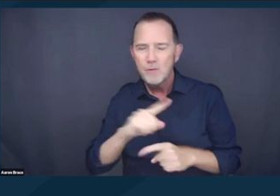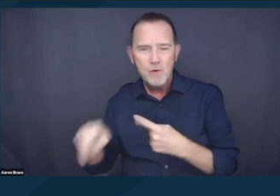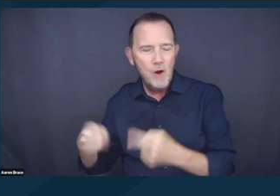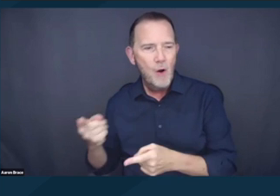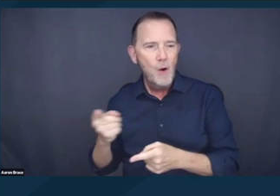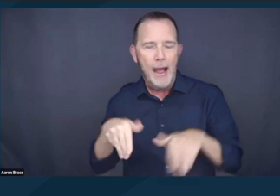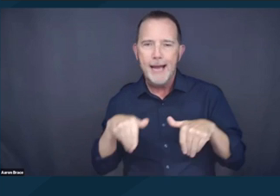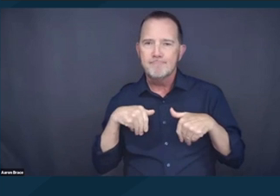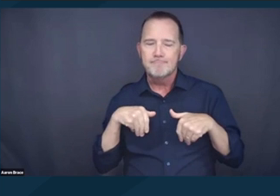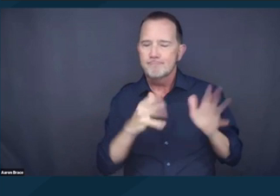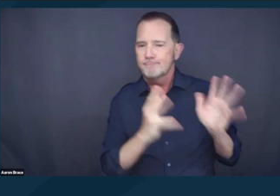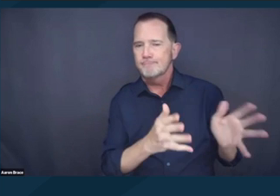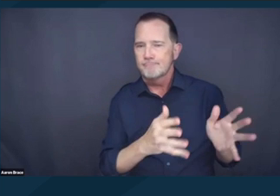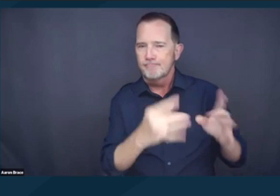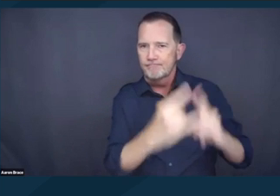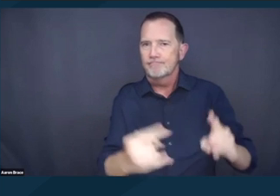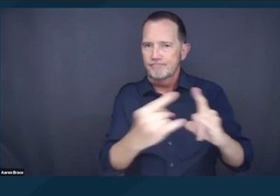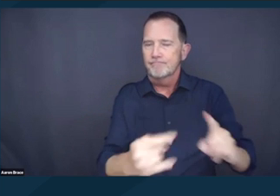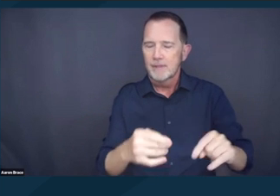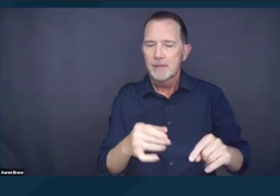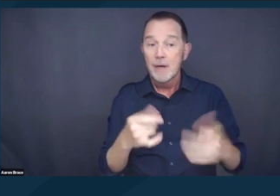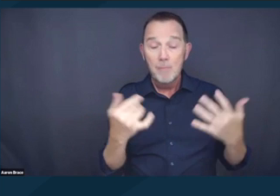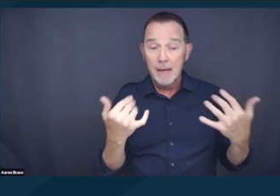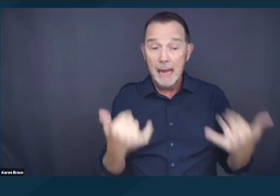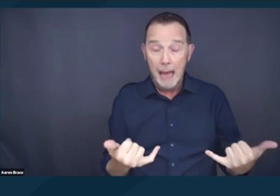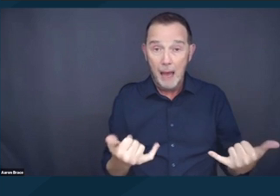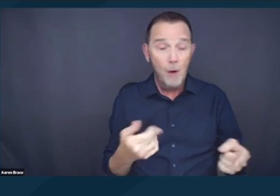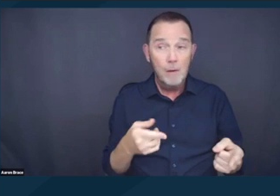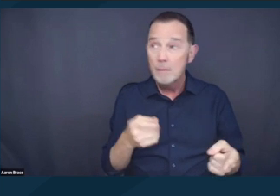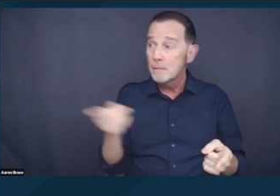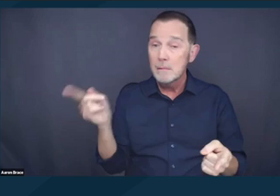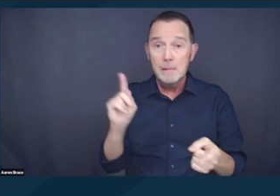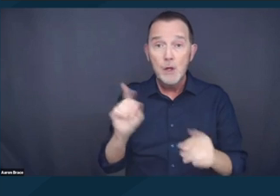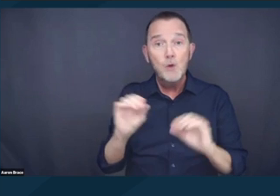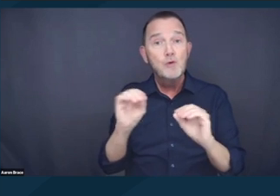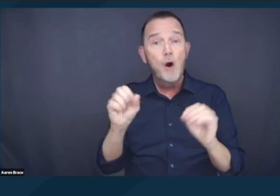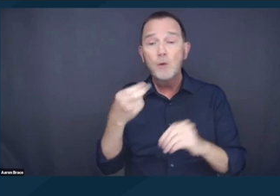If there's no housing available, no problem, they can still sweep, they can still criminalize.